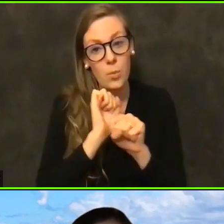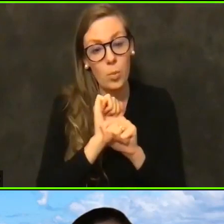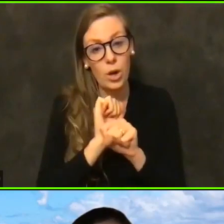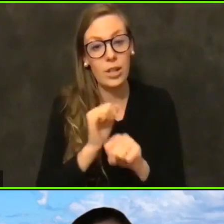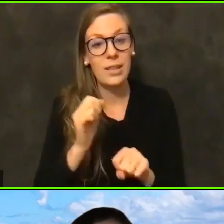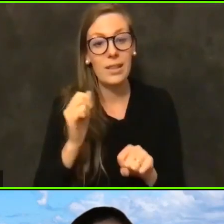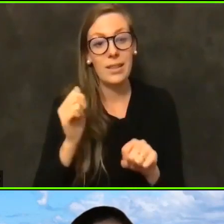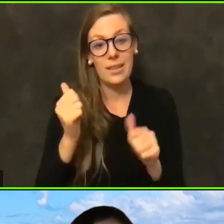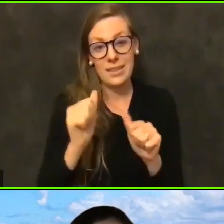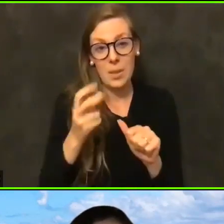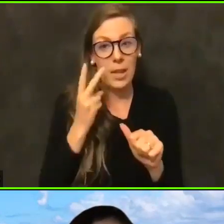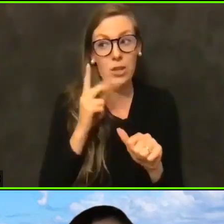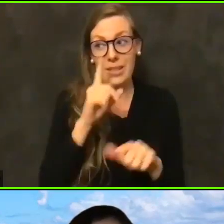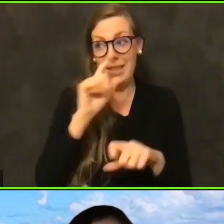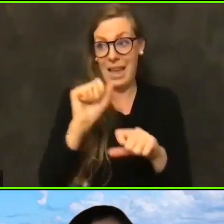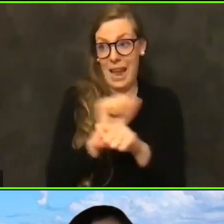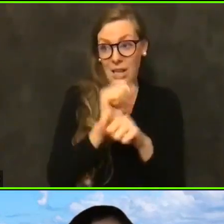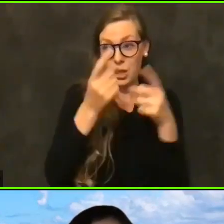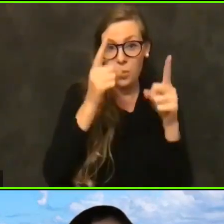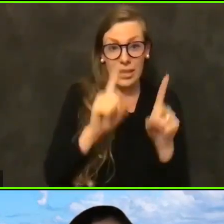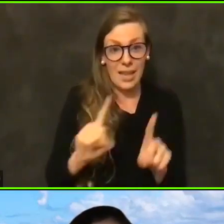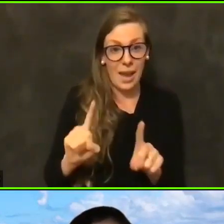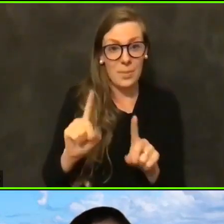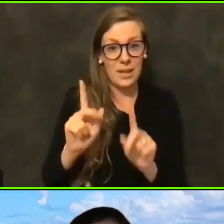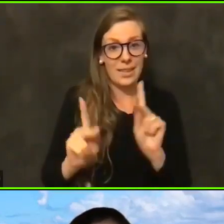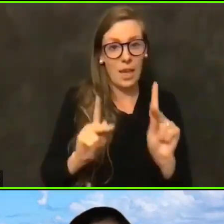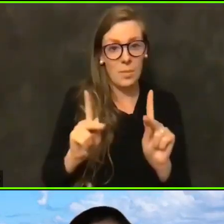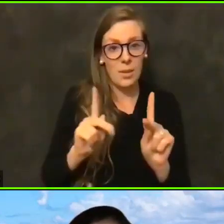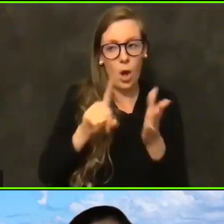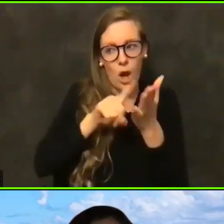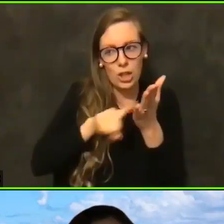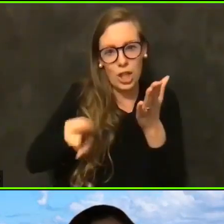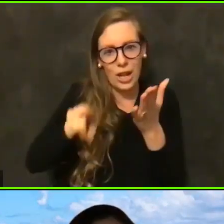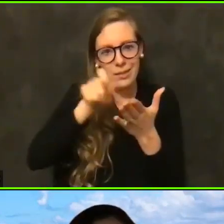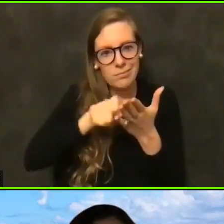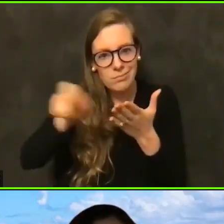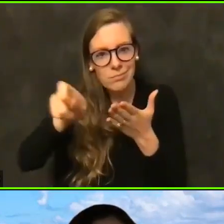actually what's happening, that people are checking those boxes and we're seeing a